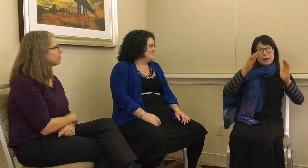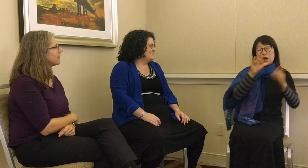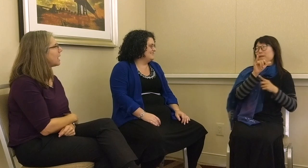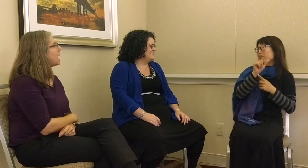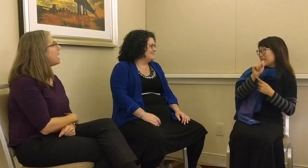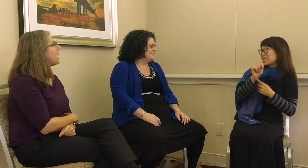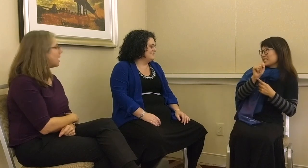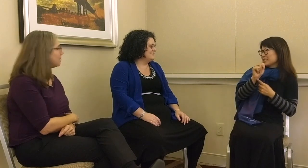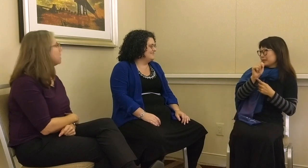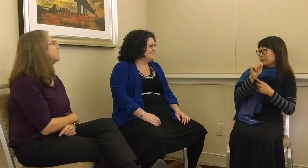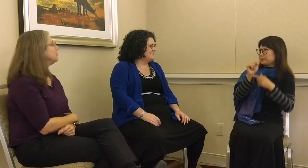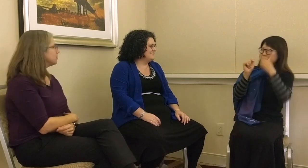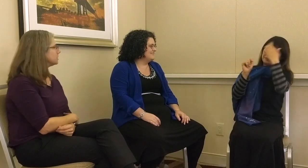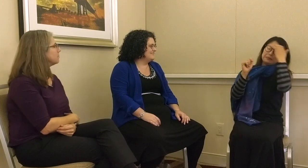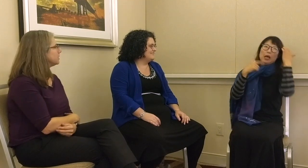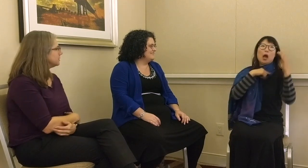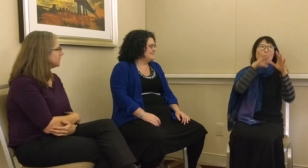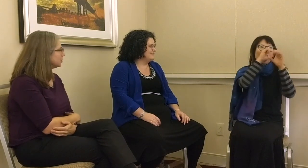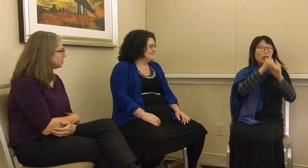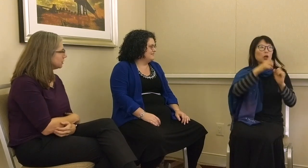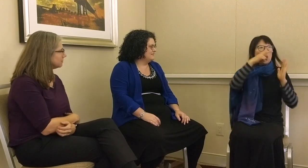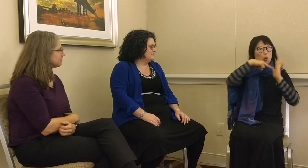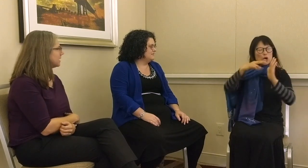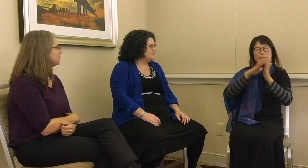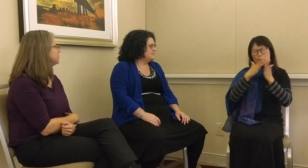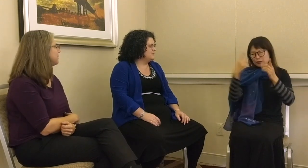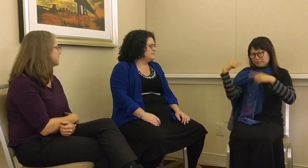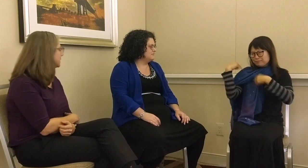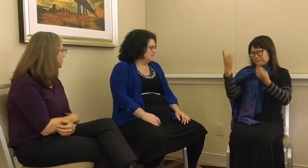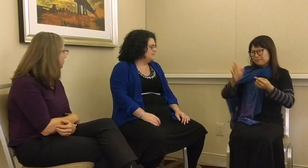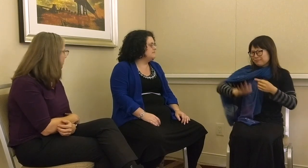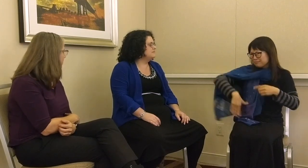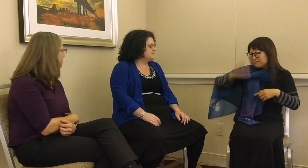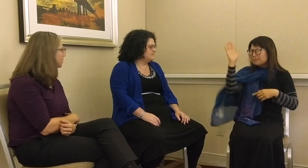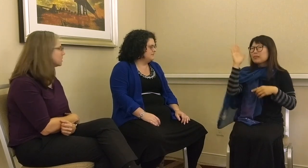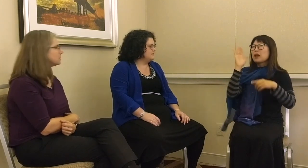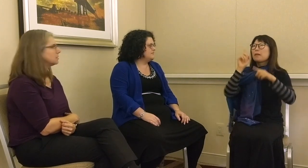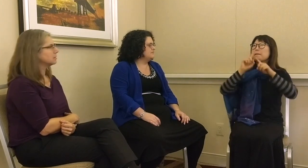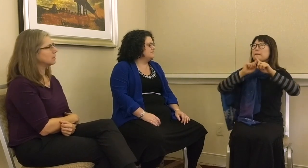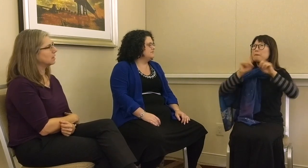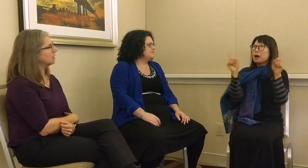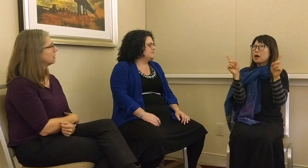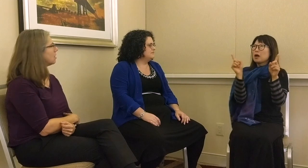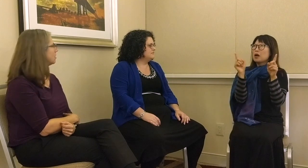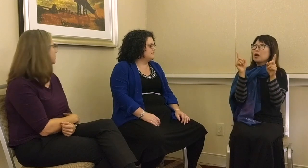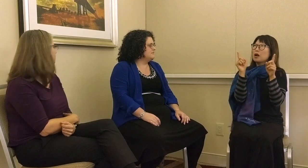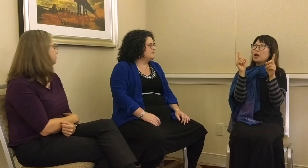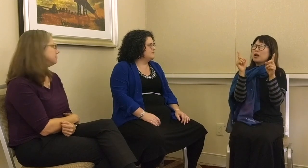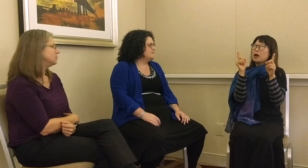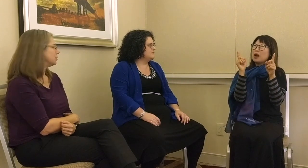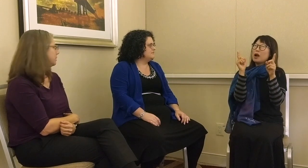L: My major was comparative literature. I was fascinated with reading books during my